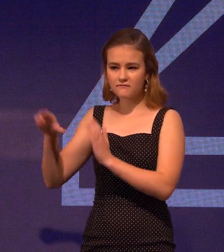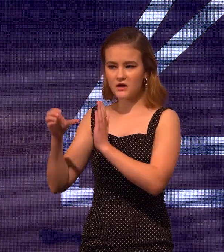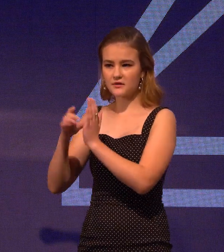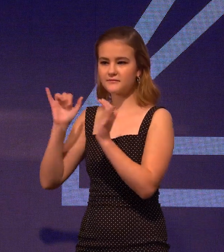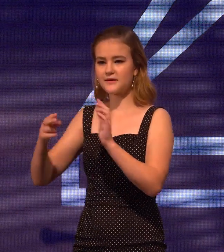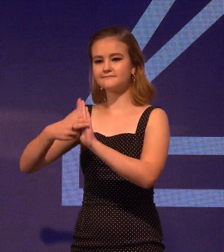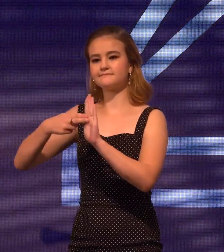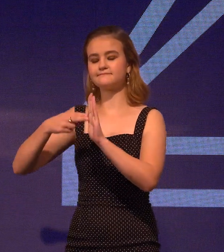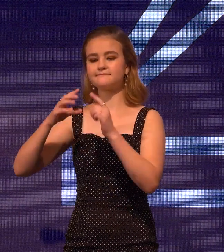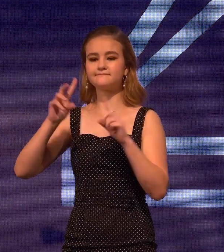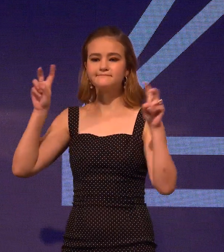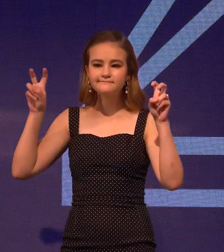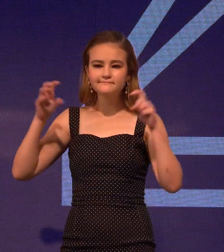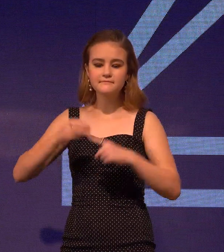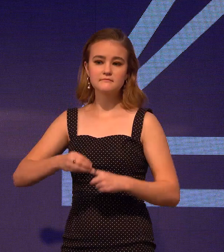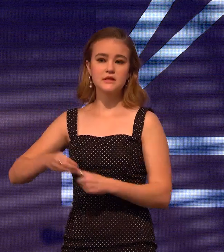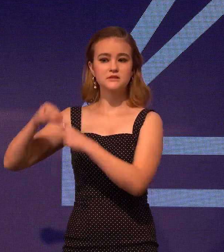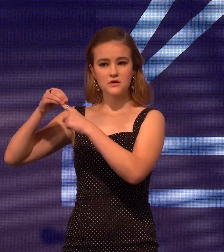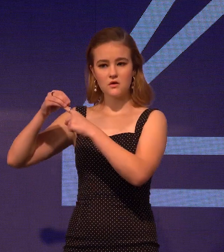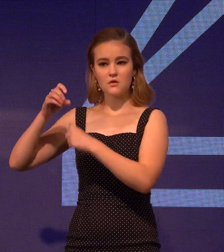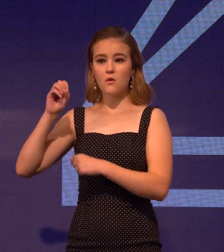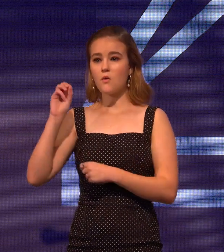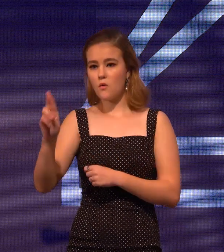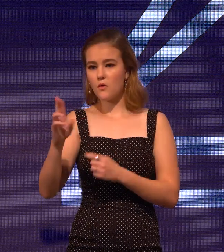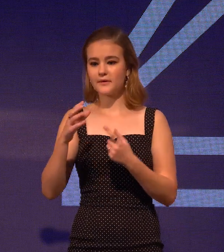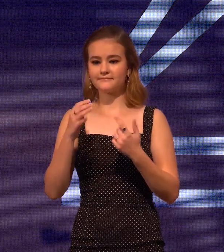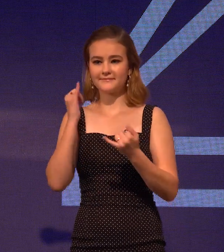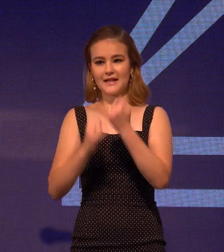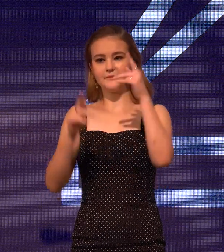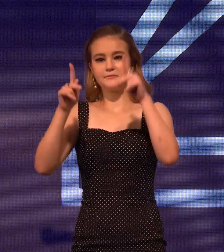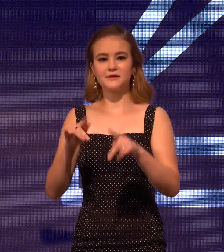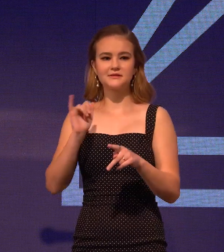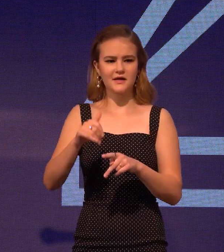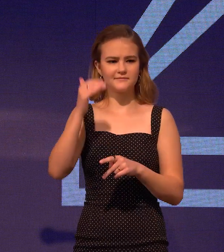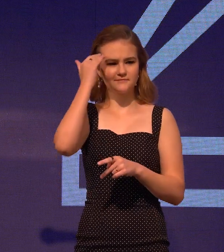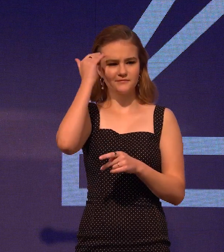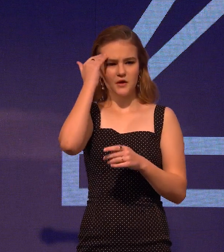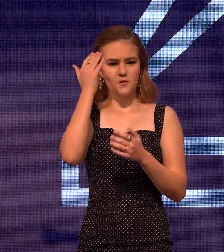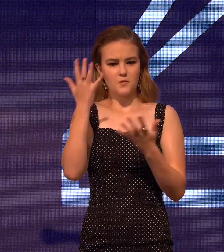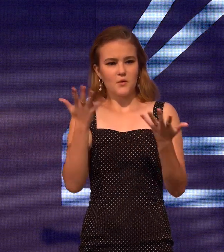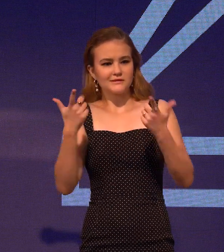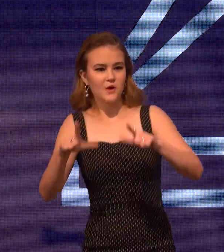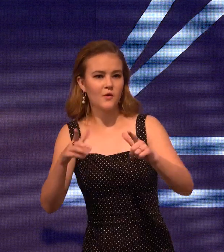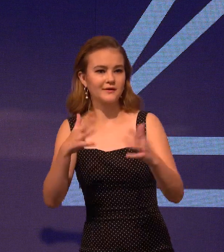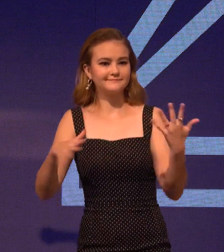of what you see for most deaf roles-- where the deaf character is special or